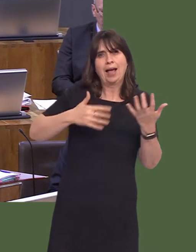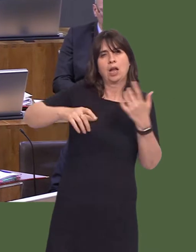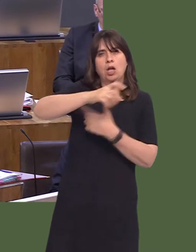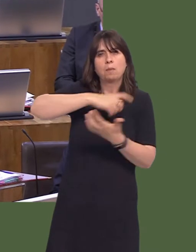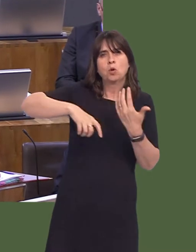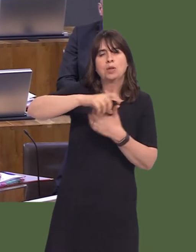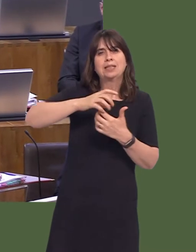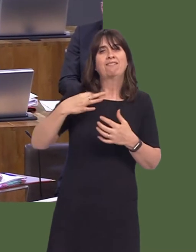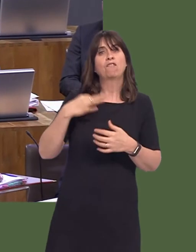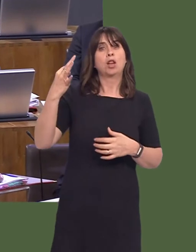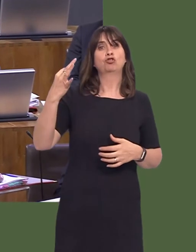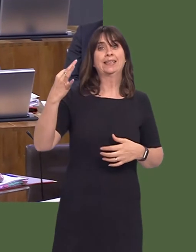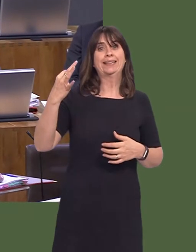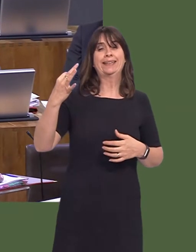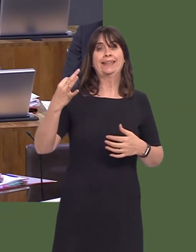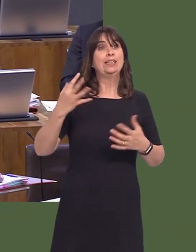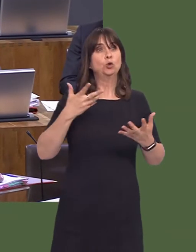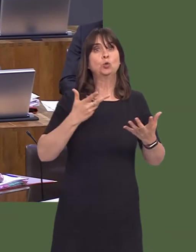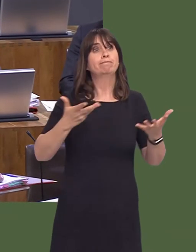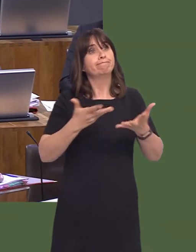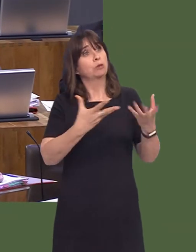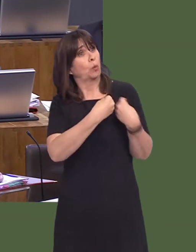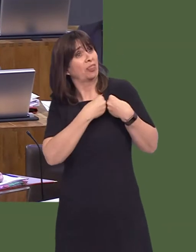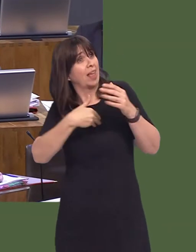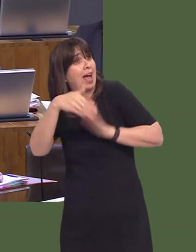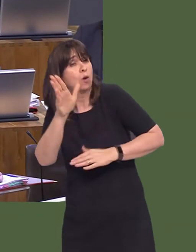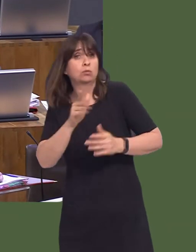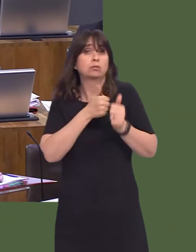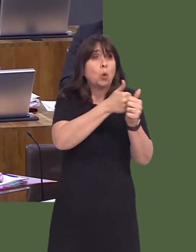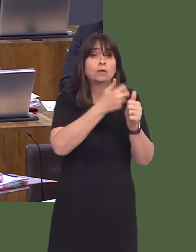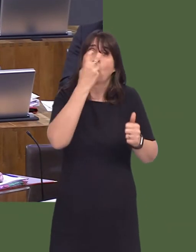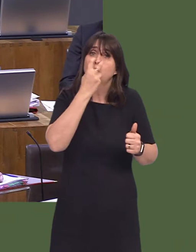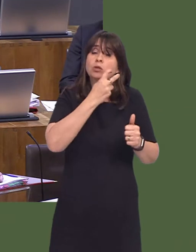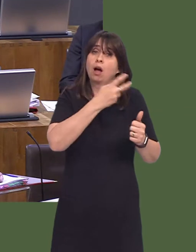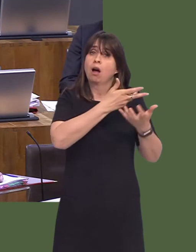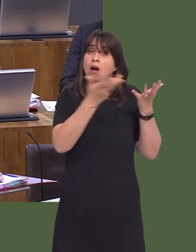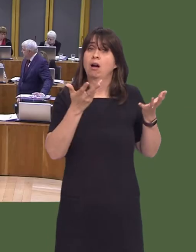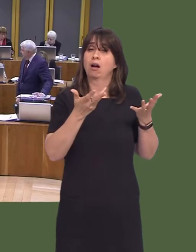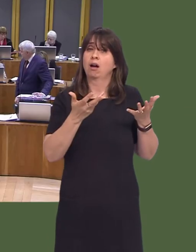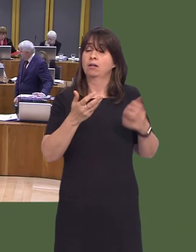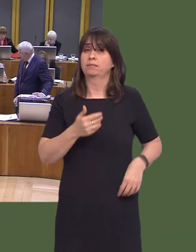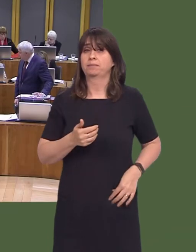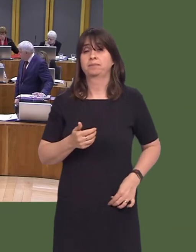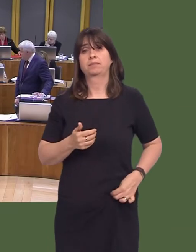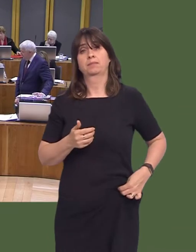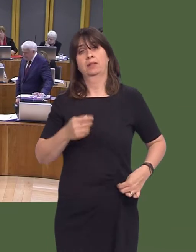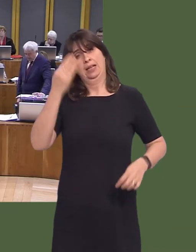volunteering approaches to tackling loneliness and social isolation amongst older people. It is not, perhaps, the snappiest title ever invented by Governmentó nevertheless, it